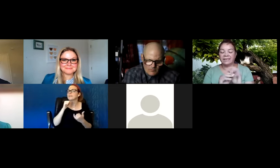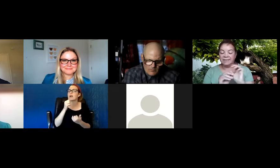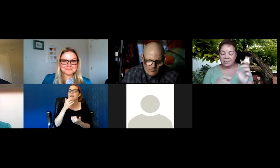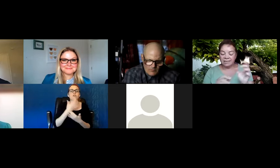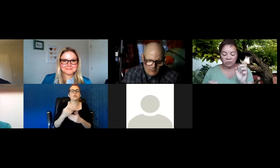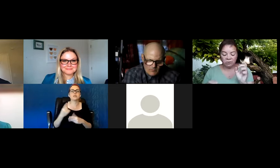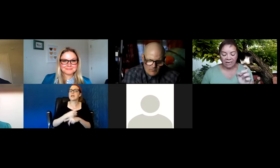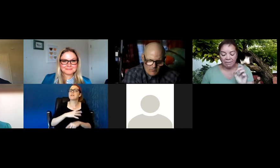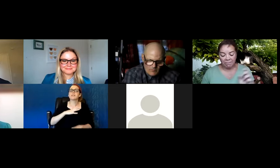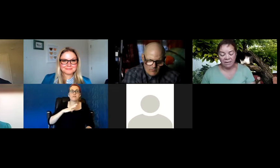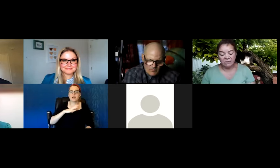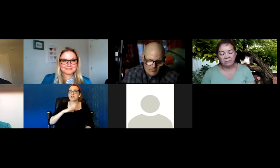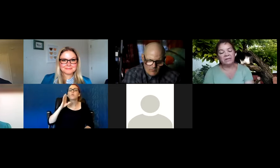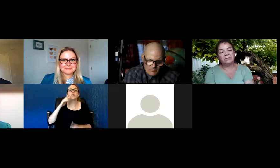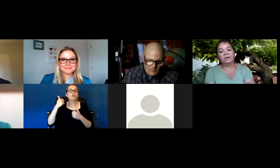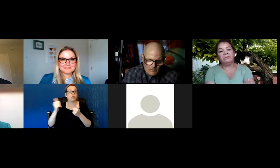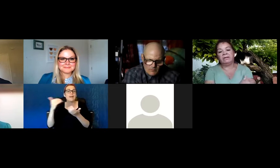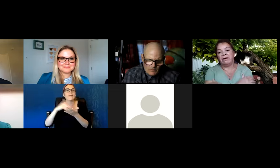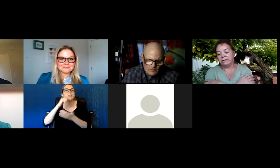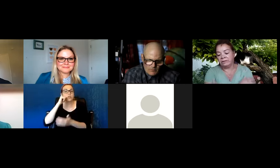and continue to put that puzzle piece where it belongs.